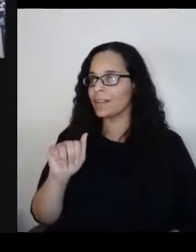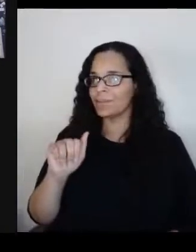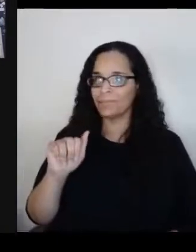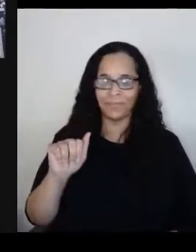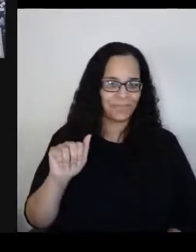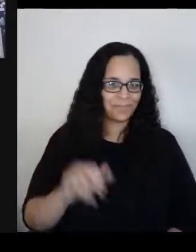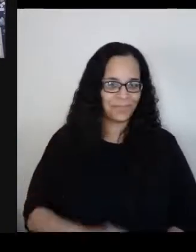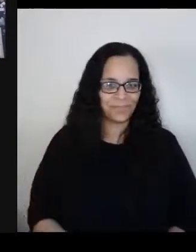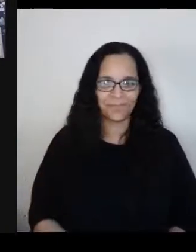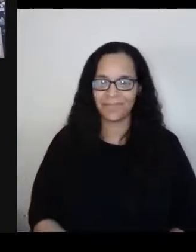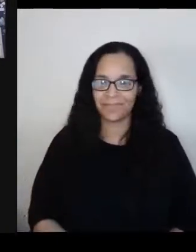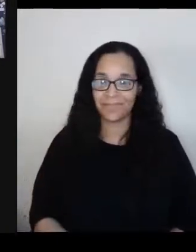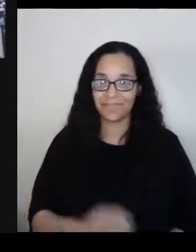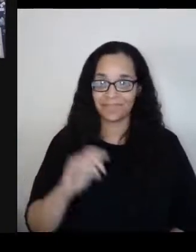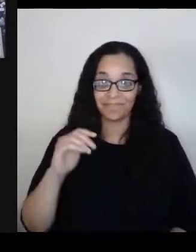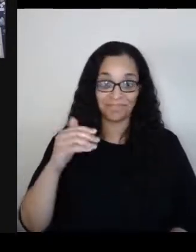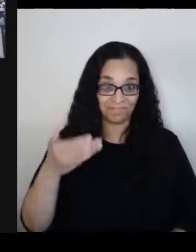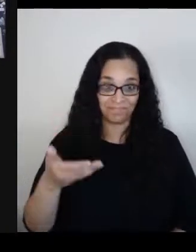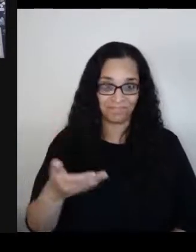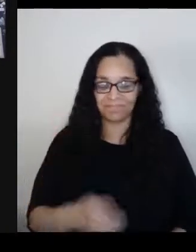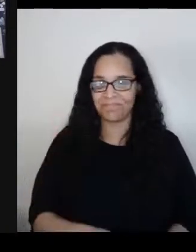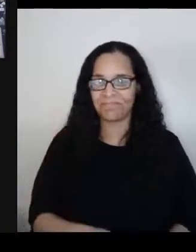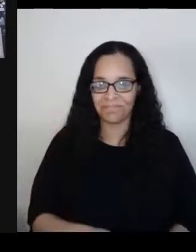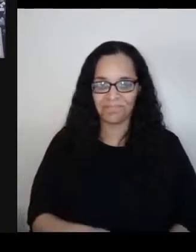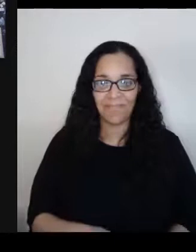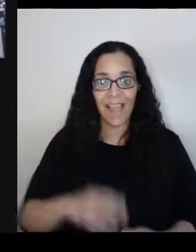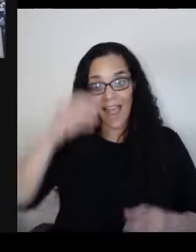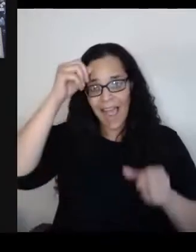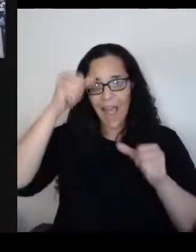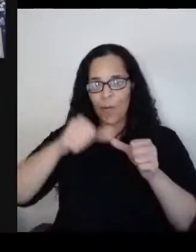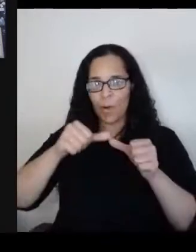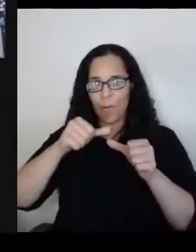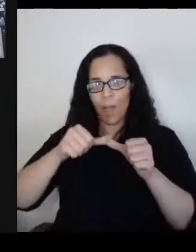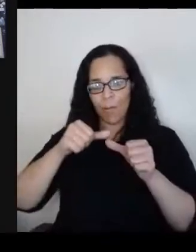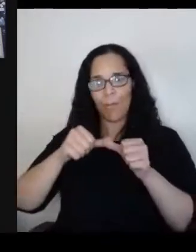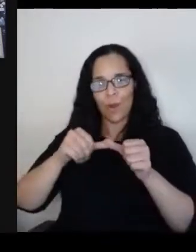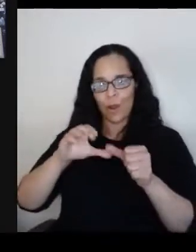I remember Kristallnacht vividly